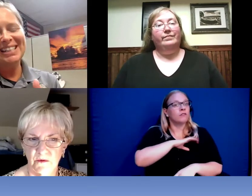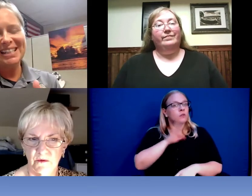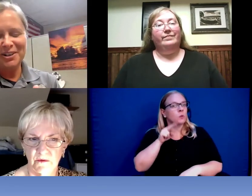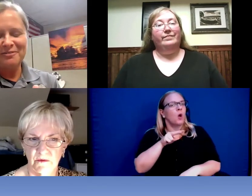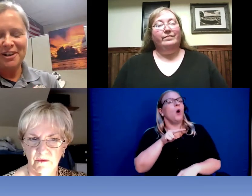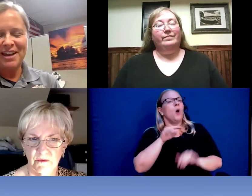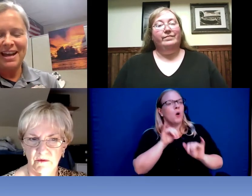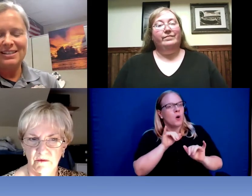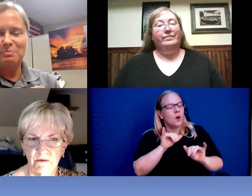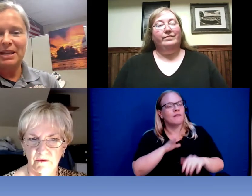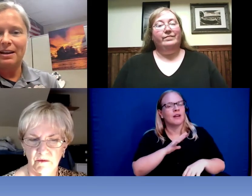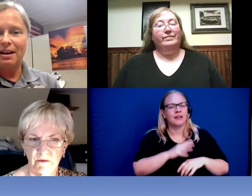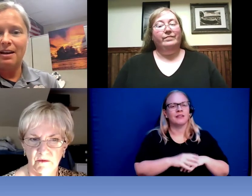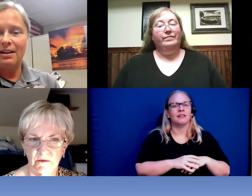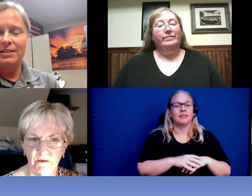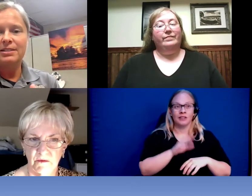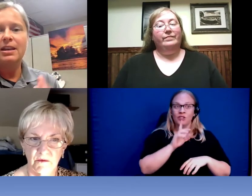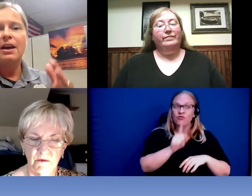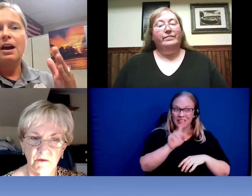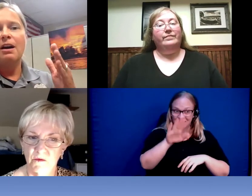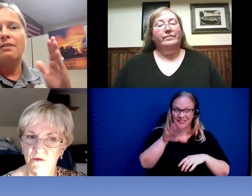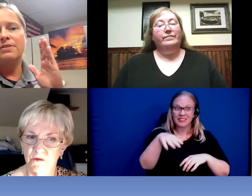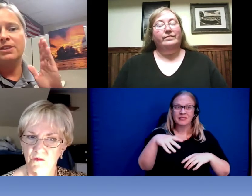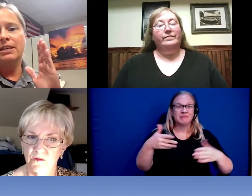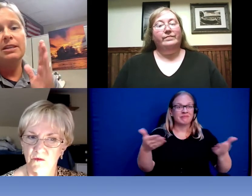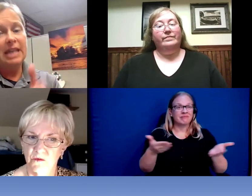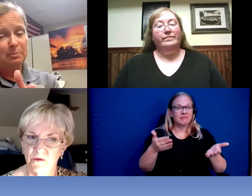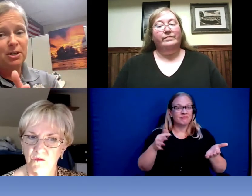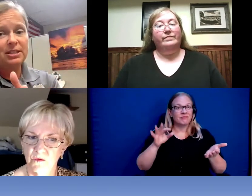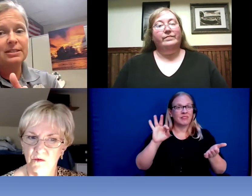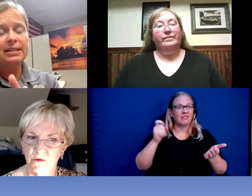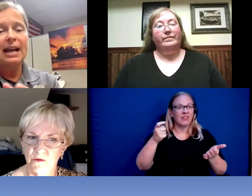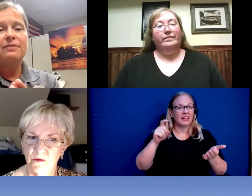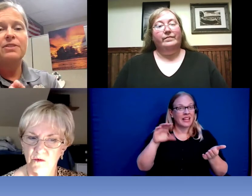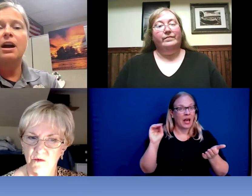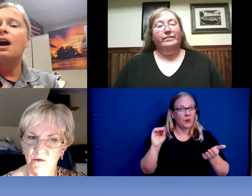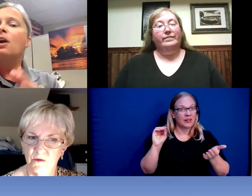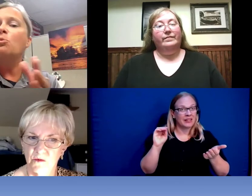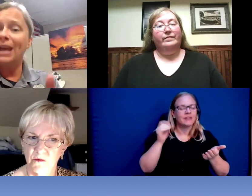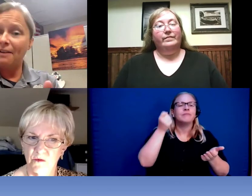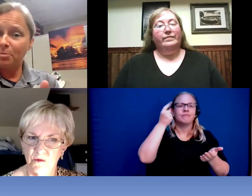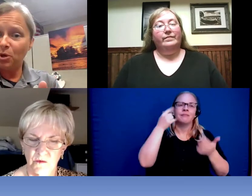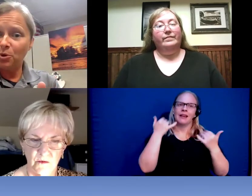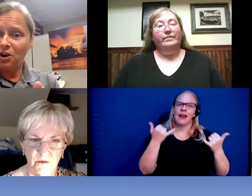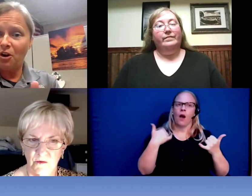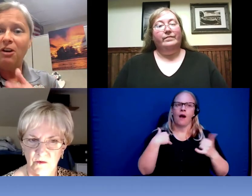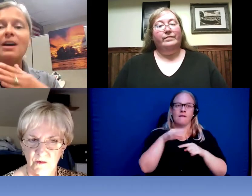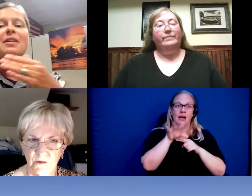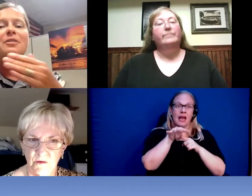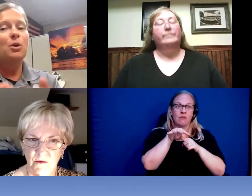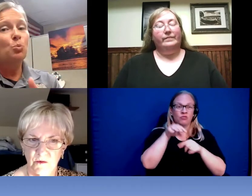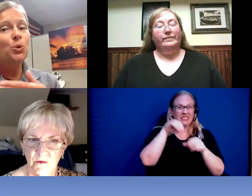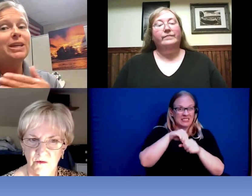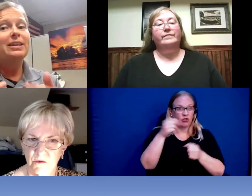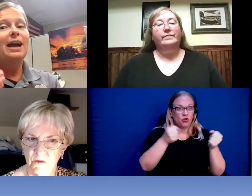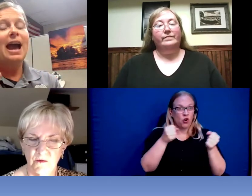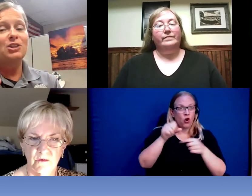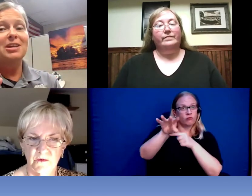here in Fairfax, because of the cameras inside of the car, we have a protocol that we actually